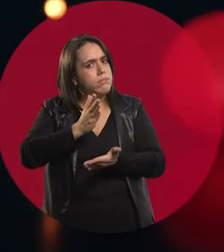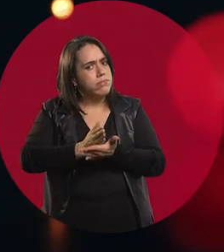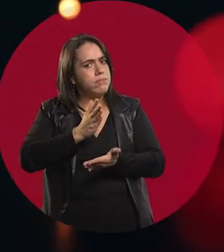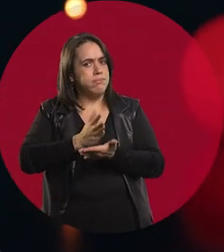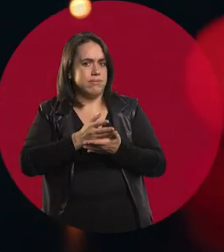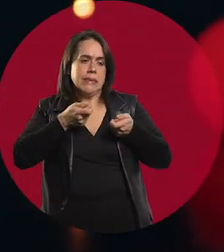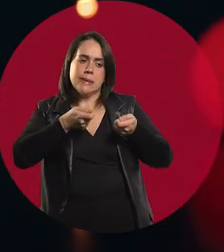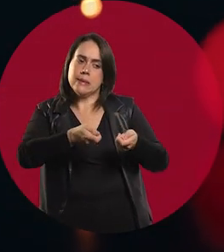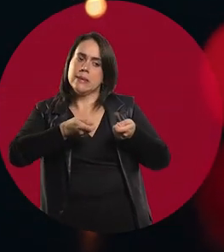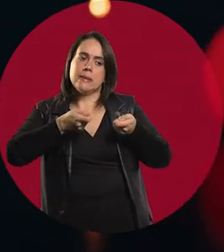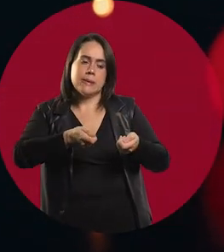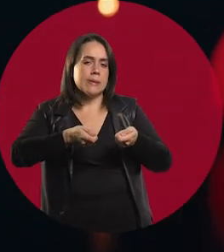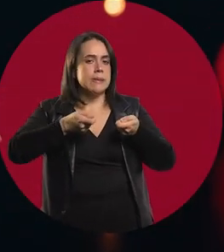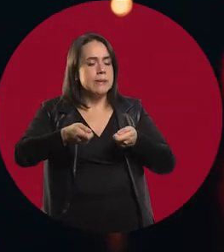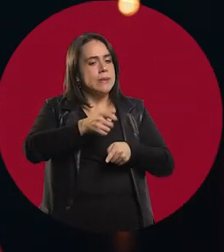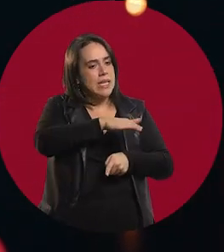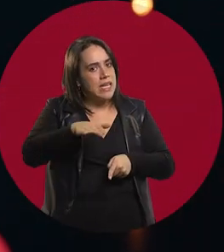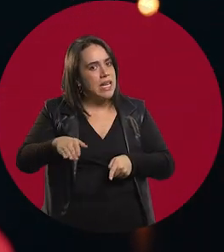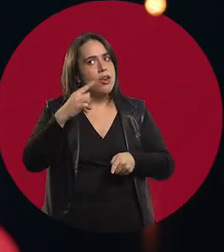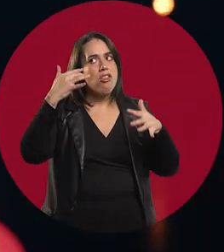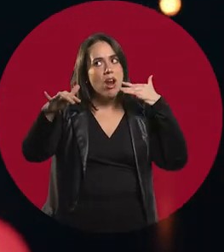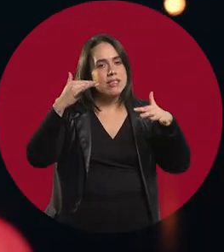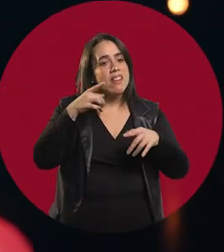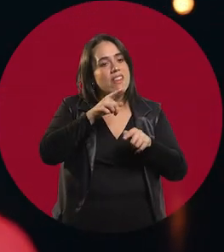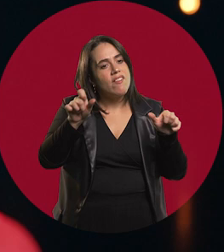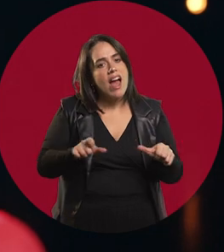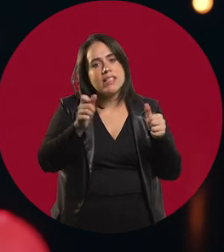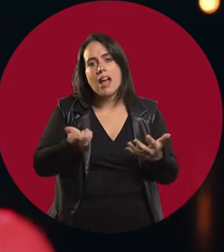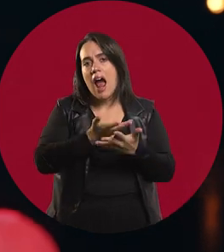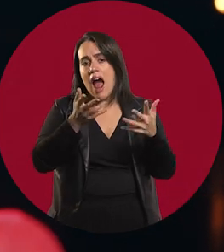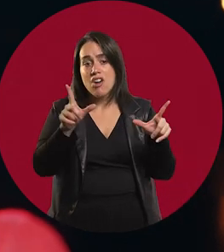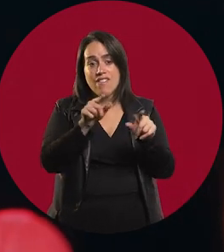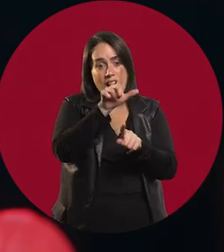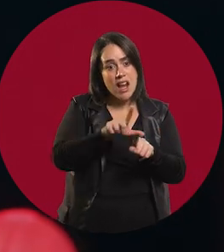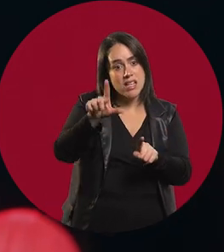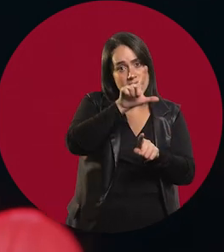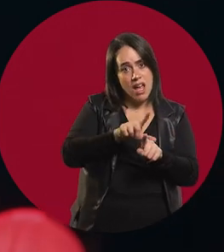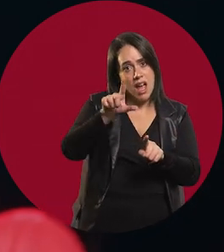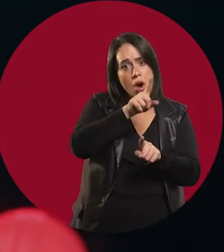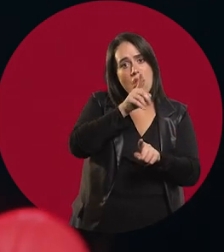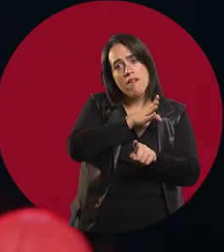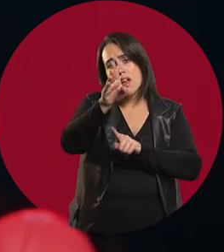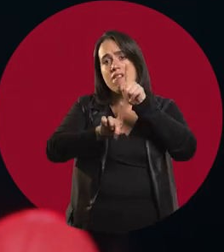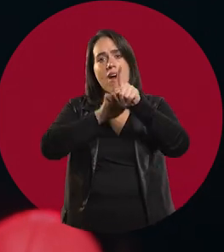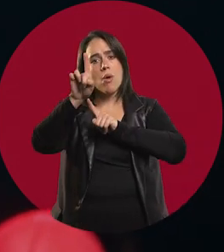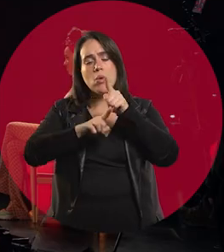a lot of pressure on having a university degree. Finish high school and go to university.